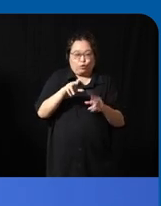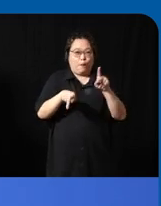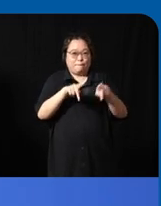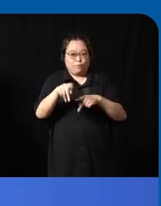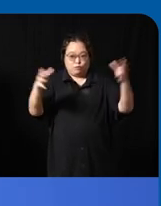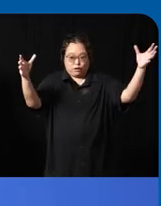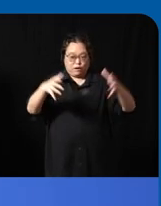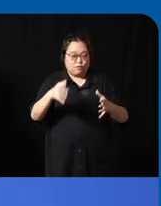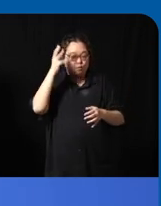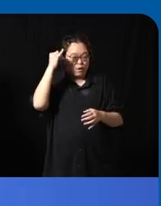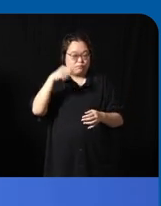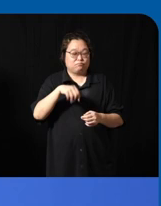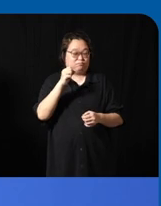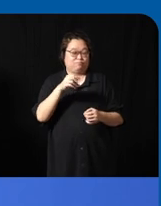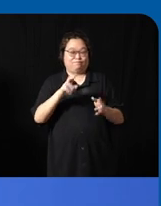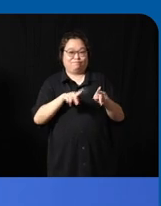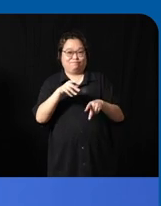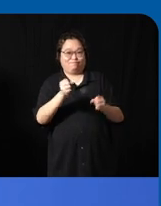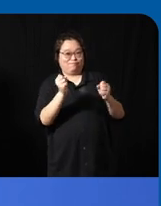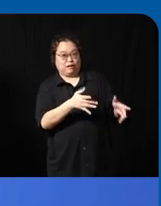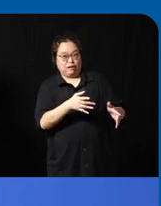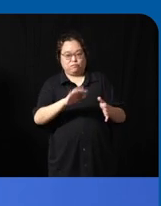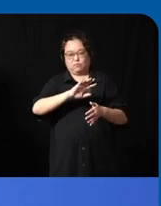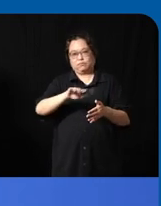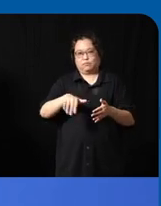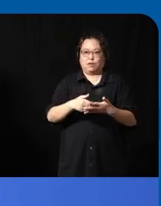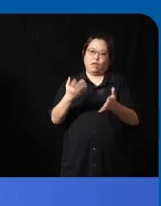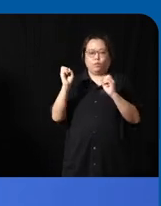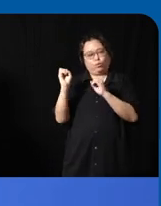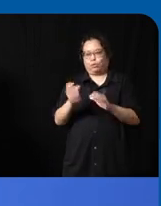the volunteers and that's something the greatest lesson that we learned throughout um the project